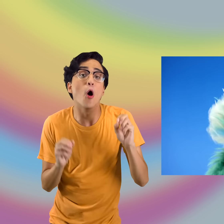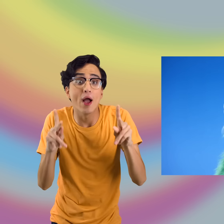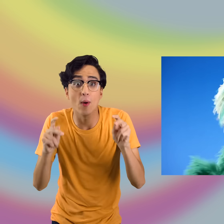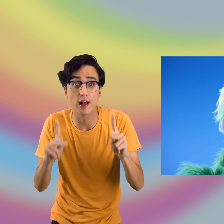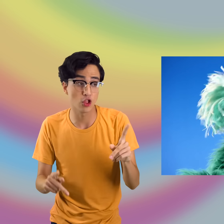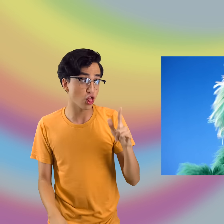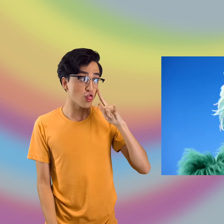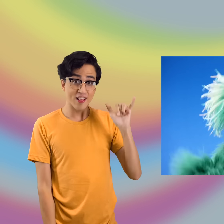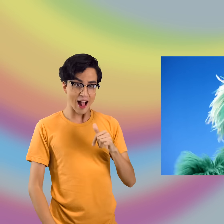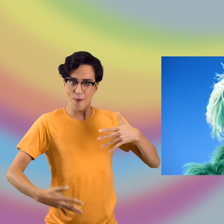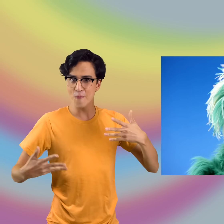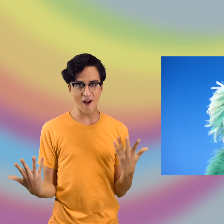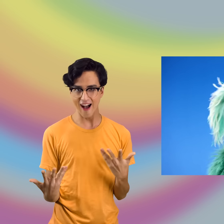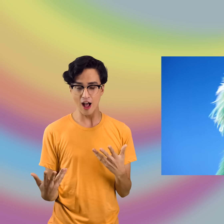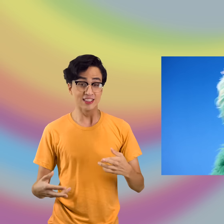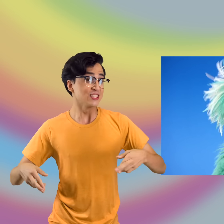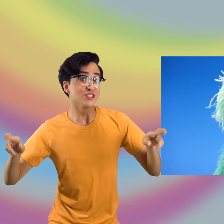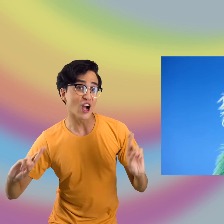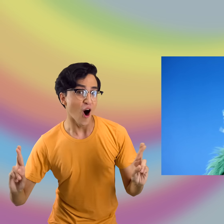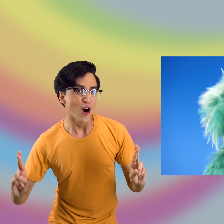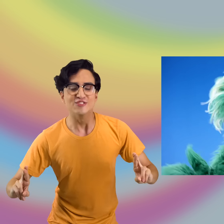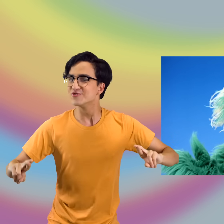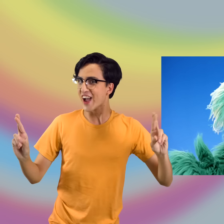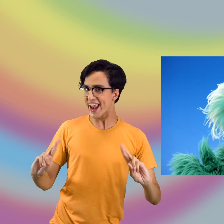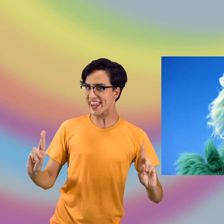It goes like this-- listos! Ready!